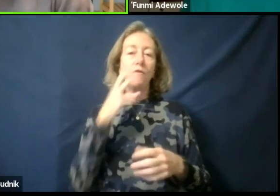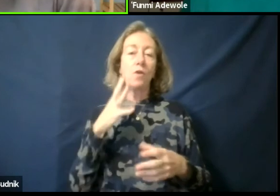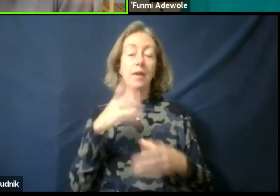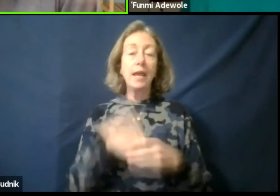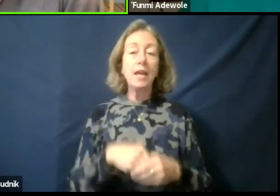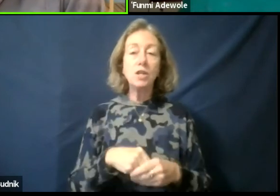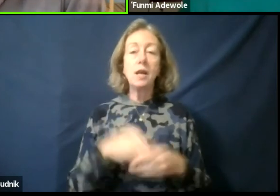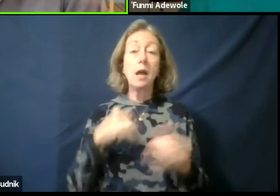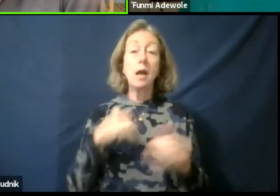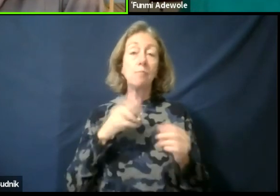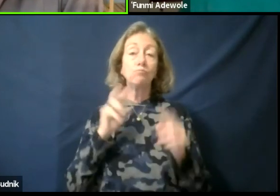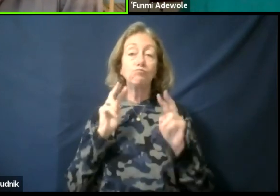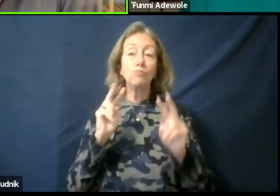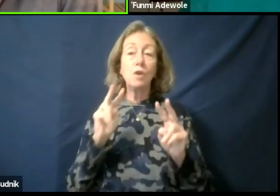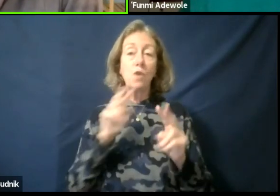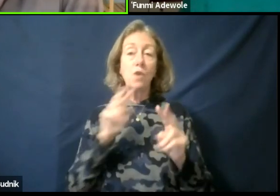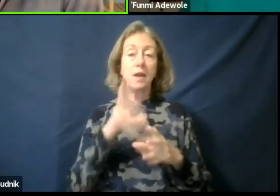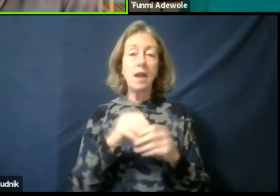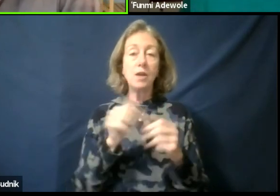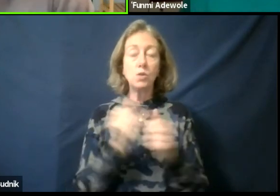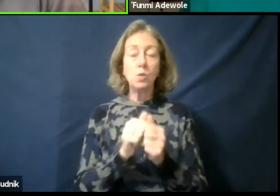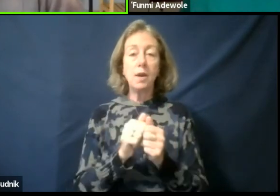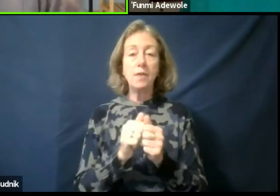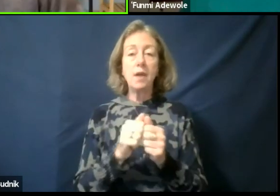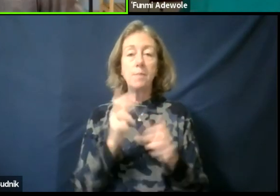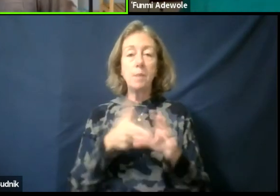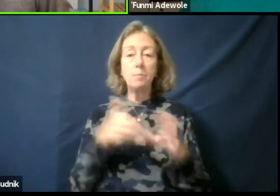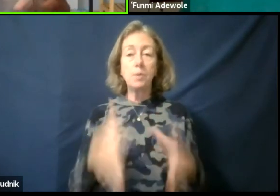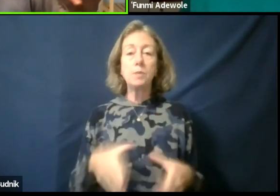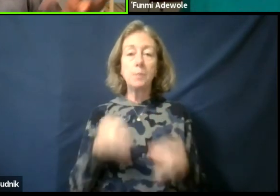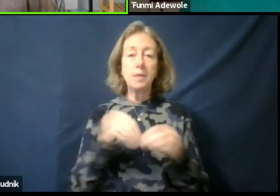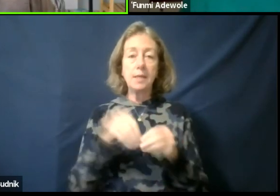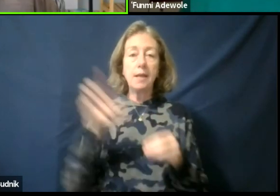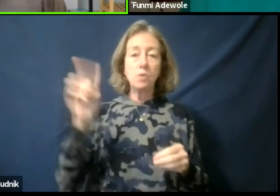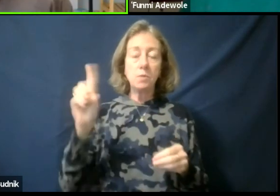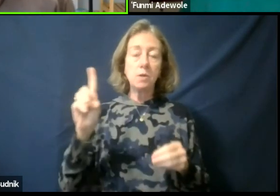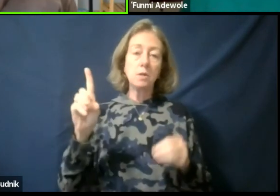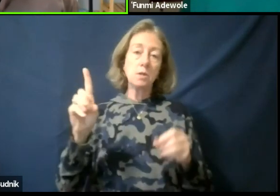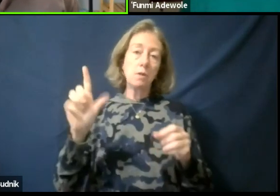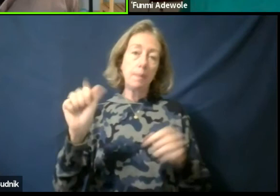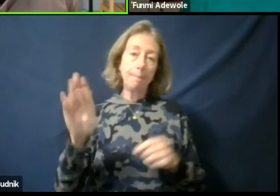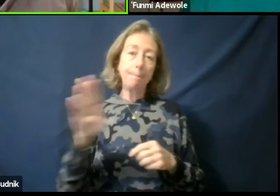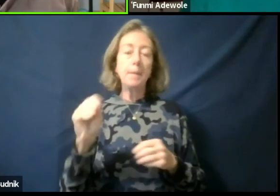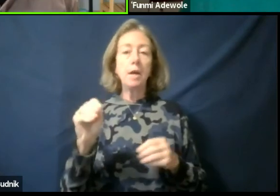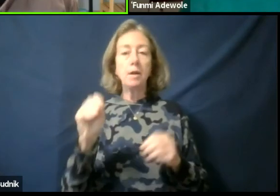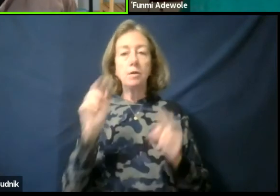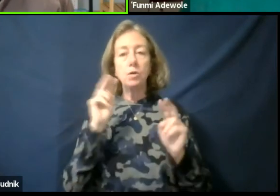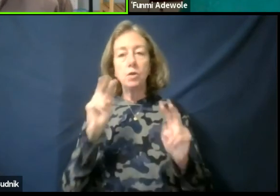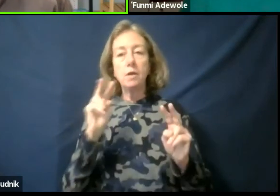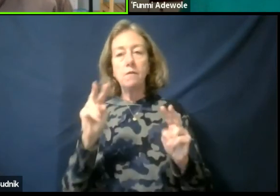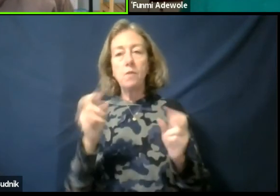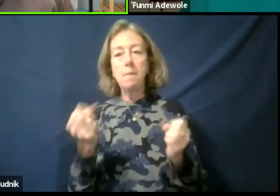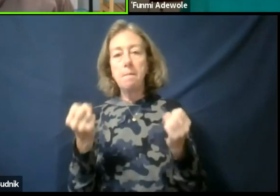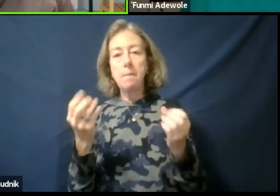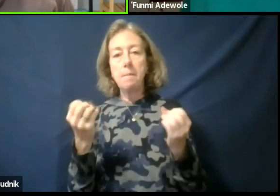with the participants in the dramaturgical lab. And also I will look forward to the remaining four sessions. So, thank you so much.